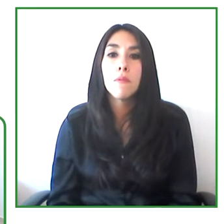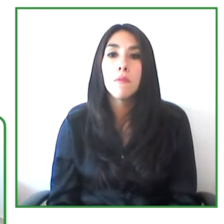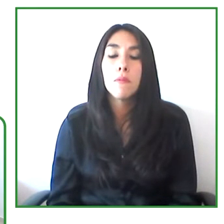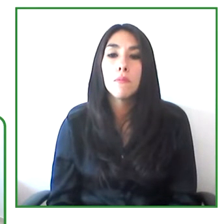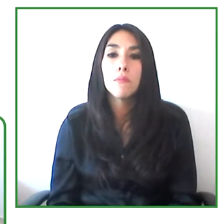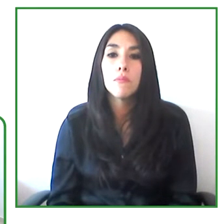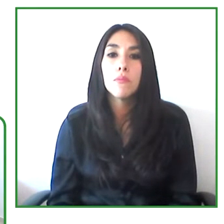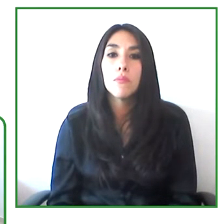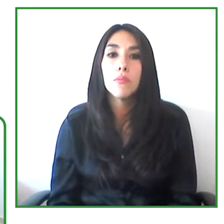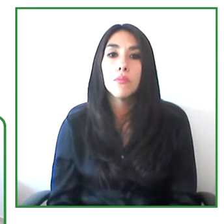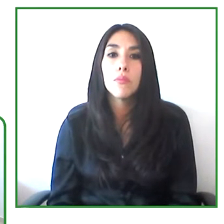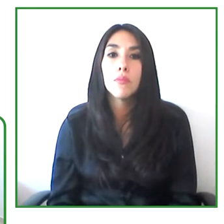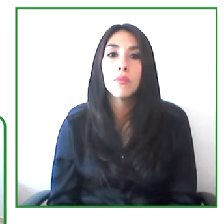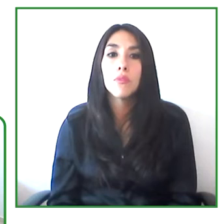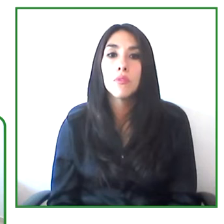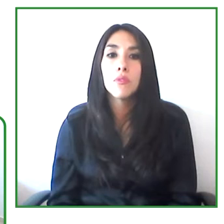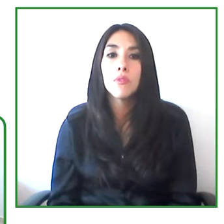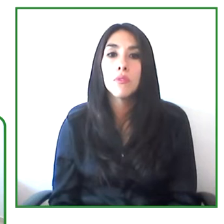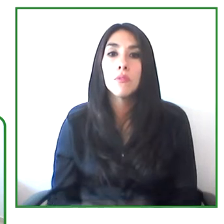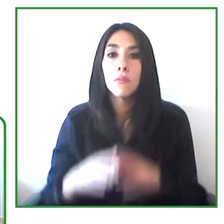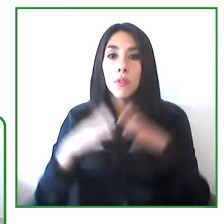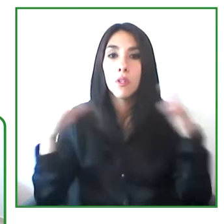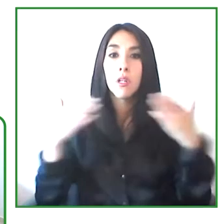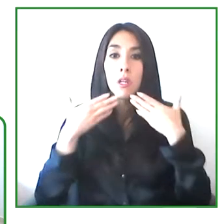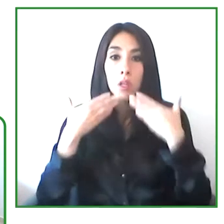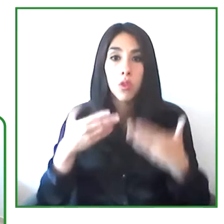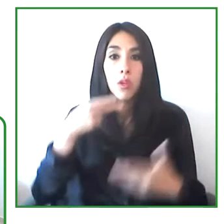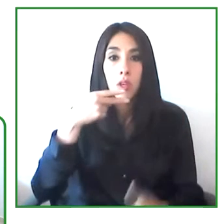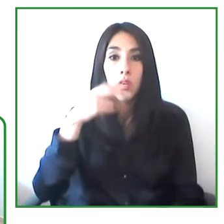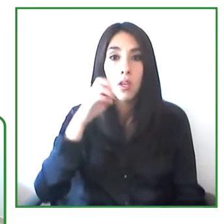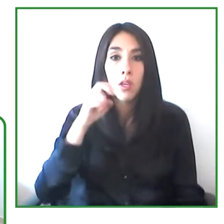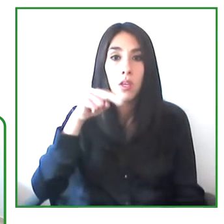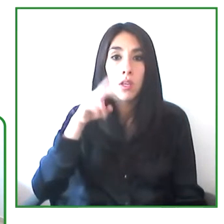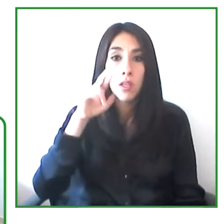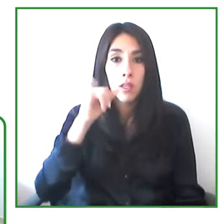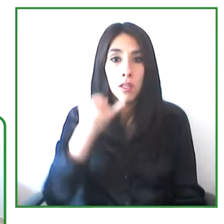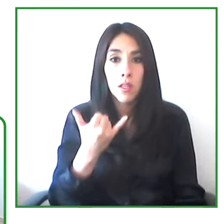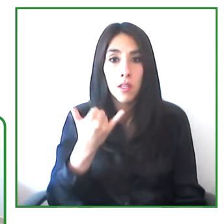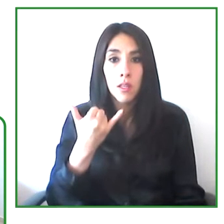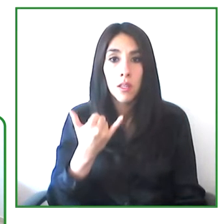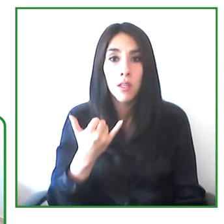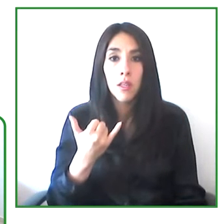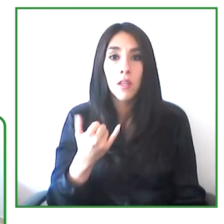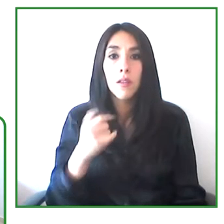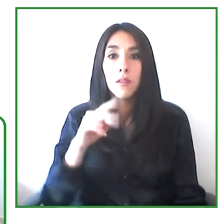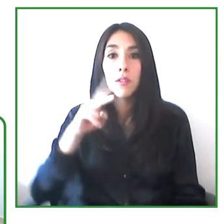Thank you very much. Henry, I'd like to ask you a second question,